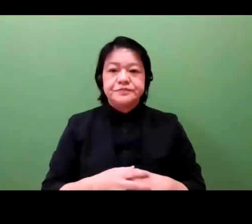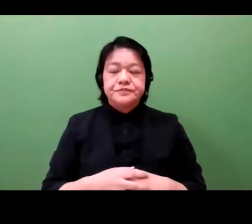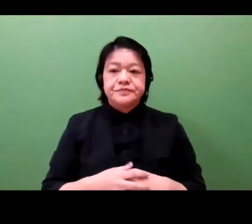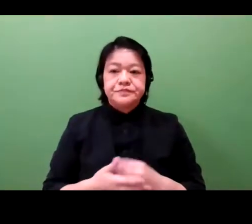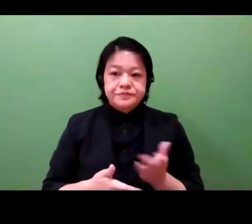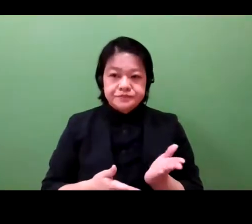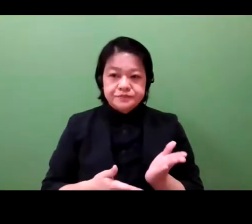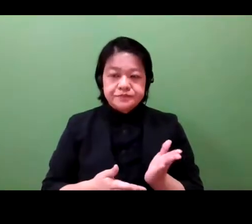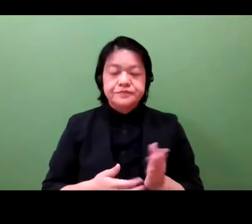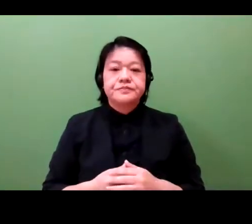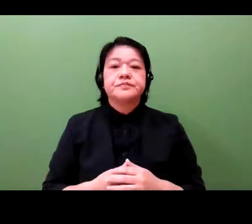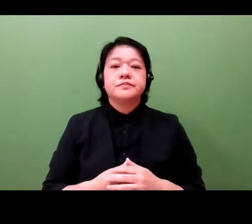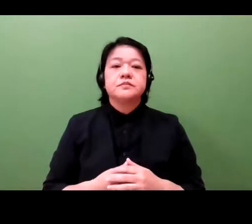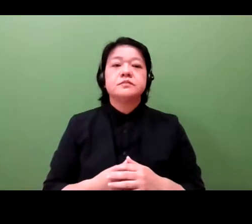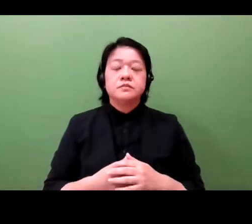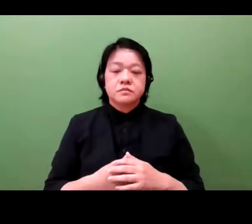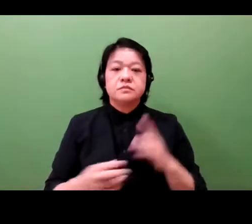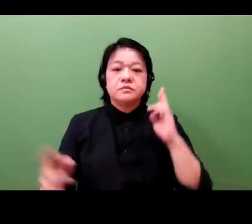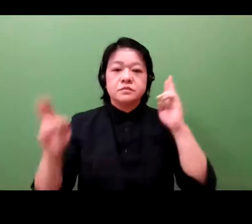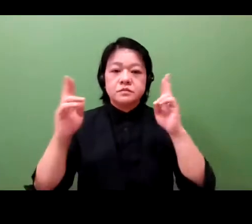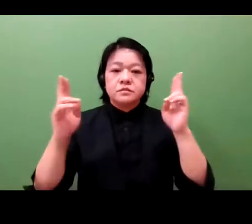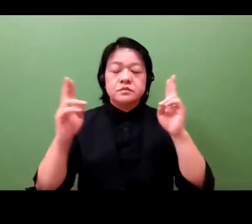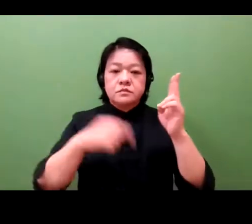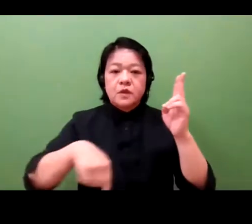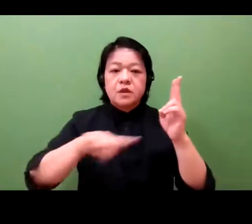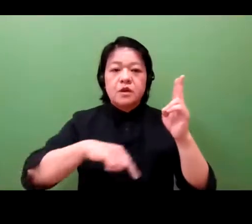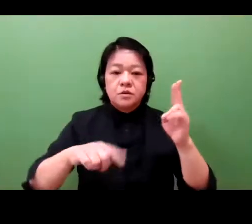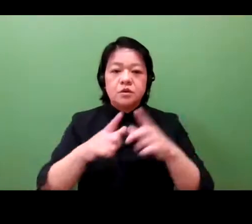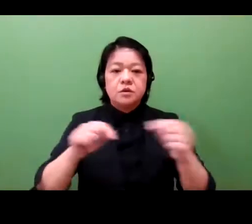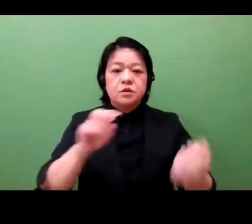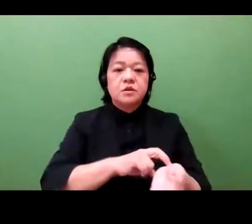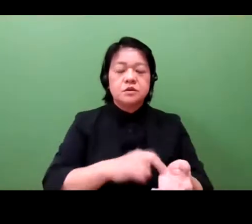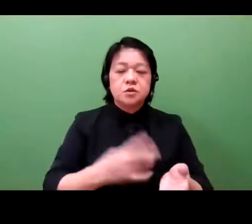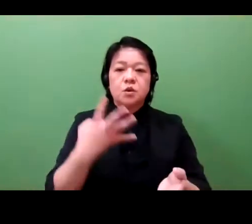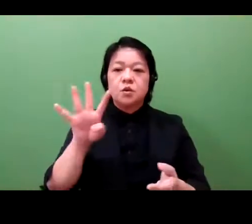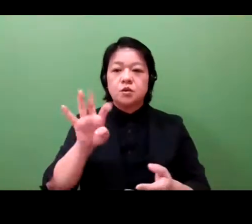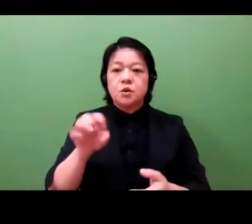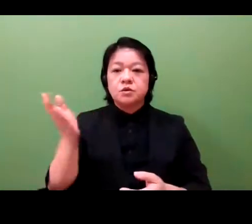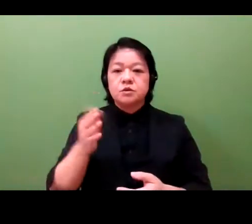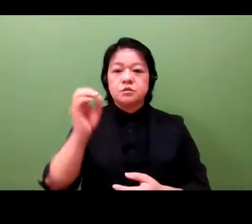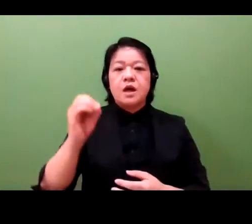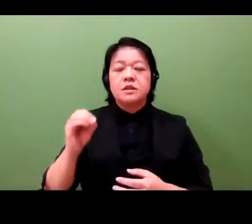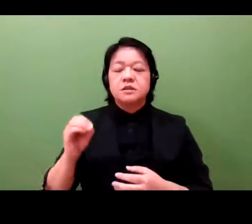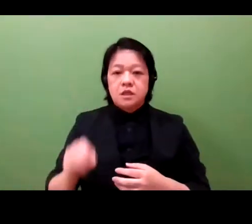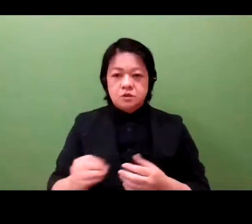[VIDEO PLAYBACK] What we do in our business is to invite Japanese medical doctors.